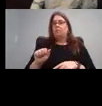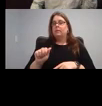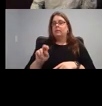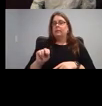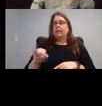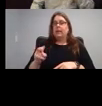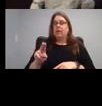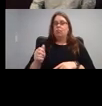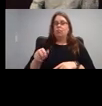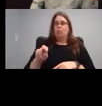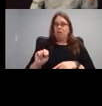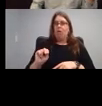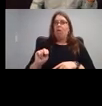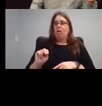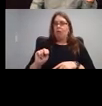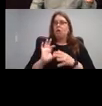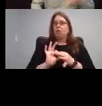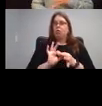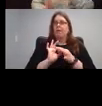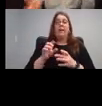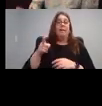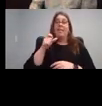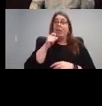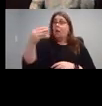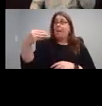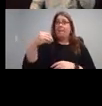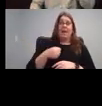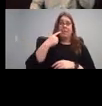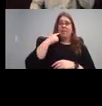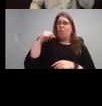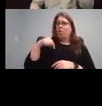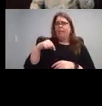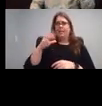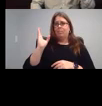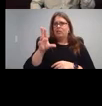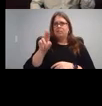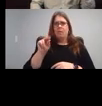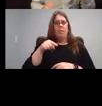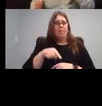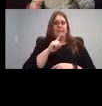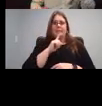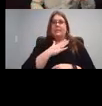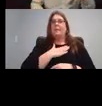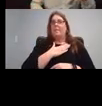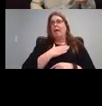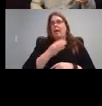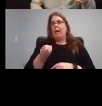for this presentation. All of this work is completely my own. Nothing I shared today reflects any sort of opinions or viewpoints of San Juan Unified.